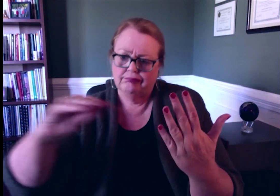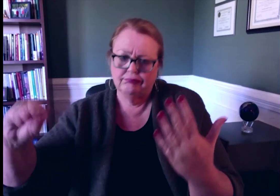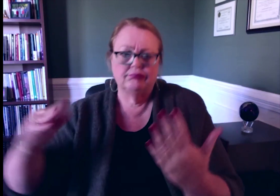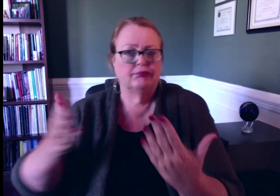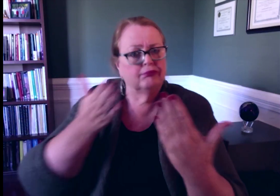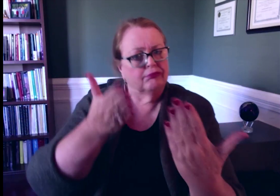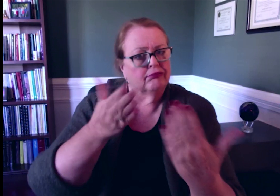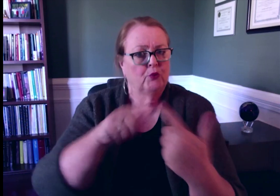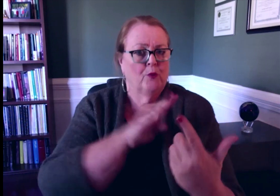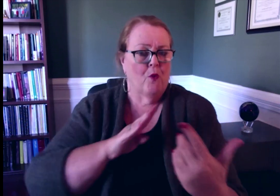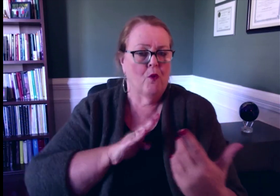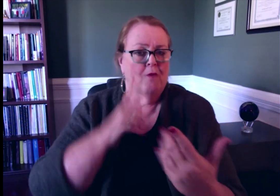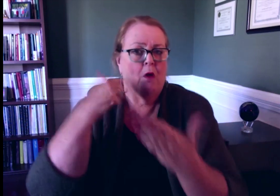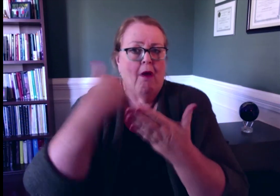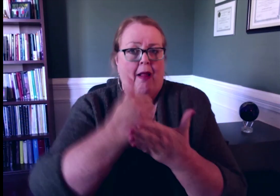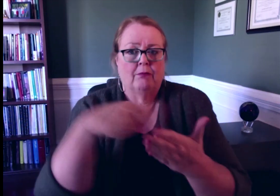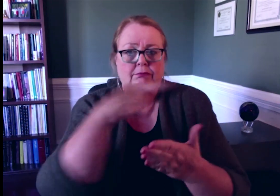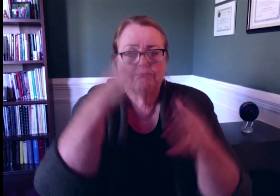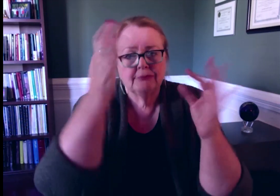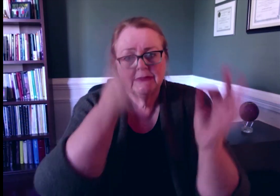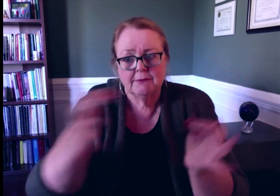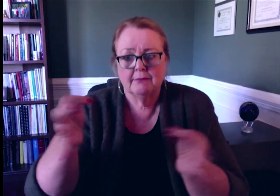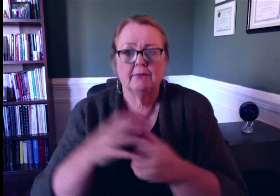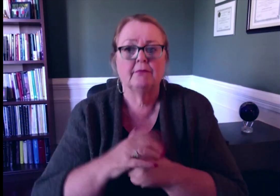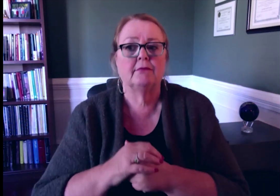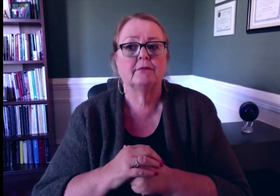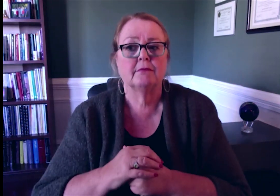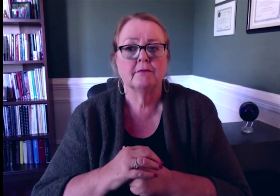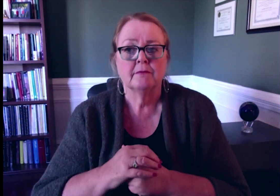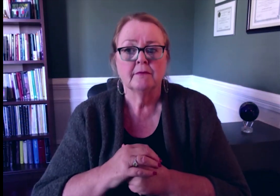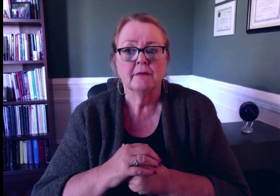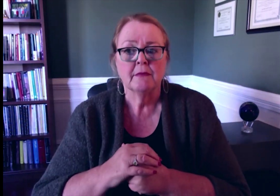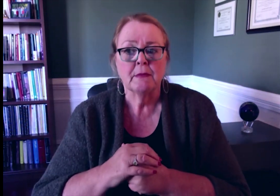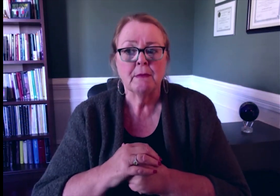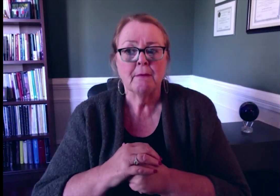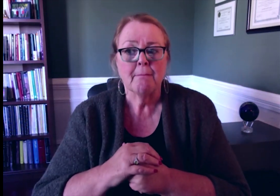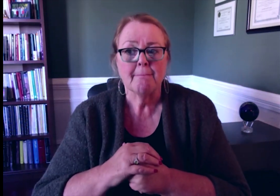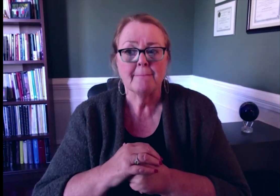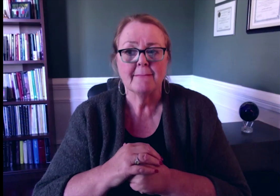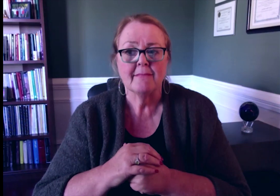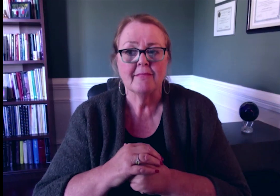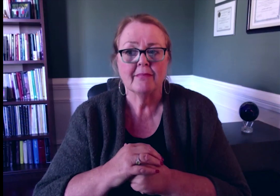These risks and options are outlined for the Board, to give them the necessary information to make decisions.